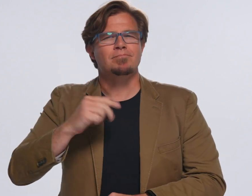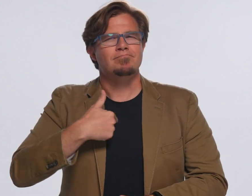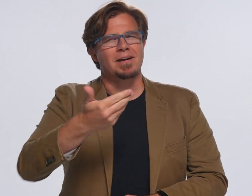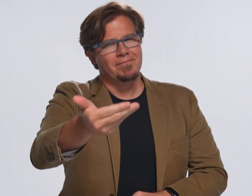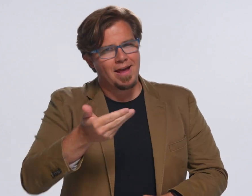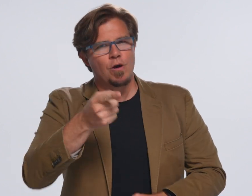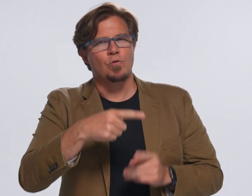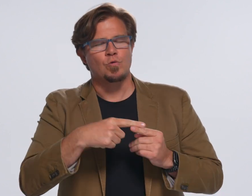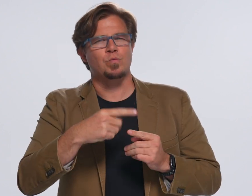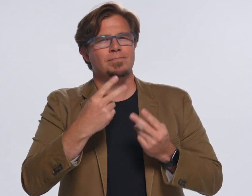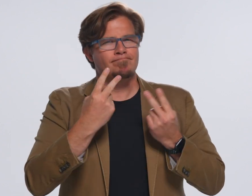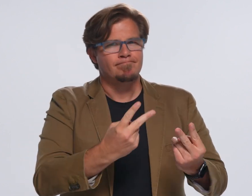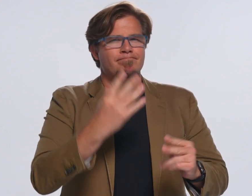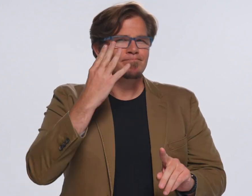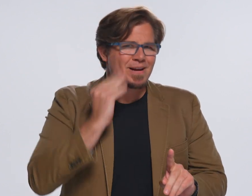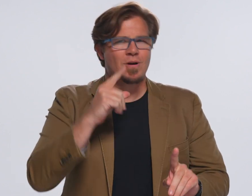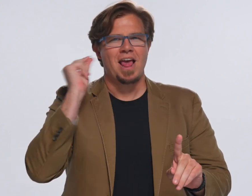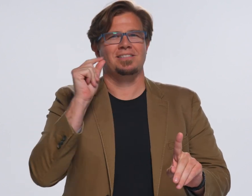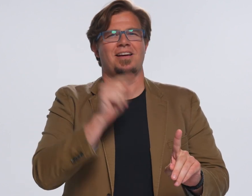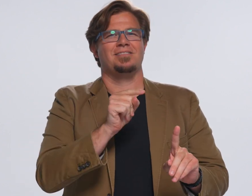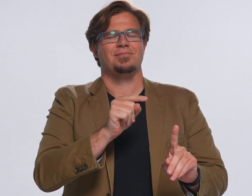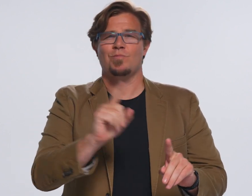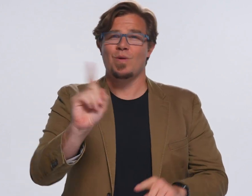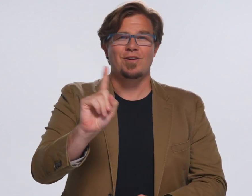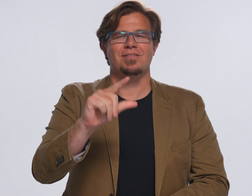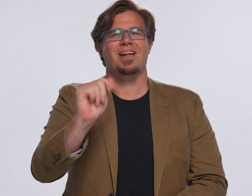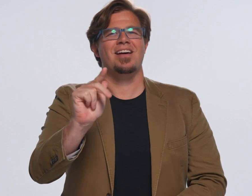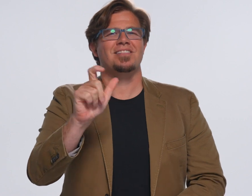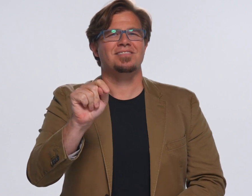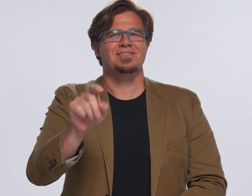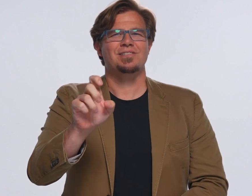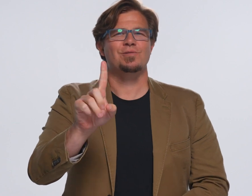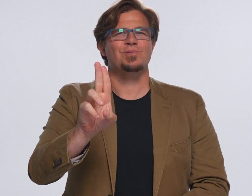I am inviting you to the Gallaudet experience. Visit us today at gallaudet.edu.